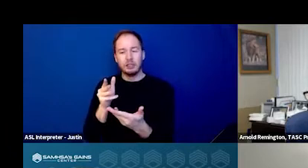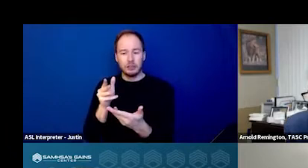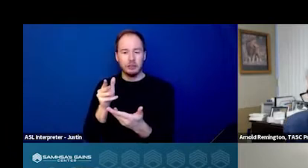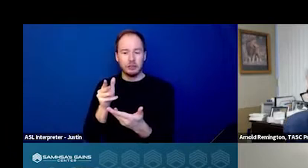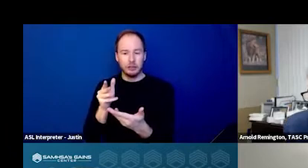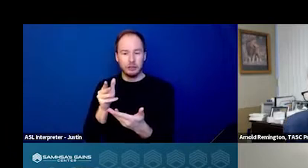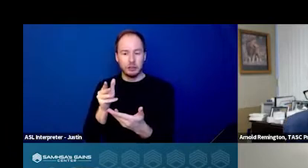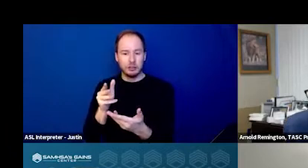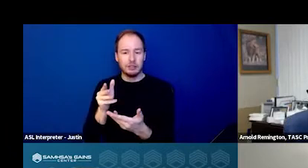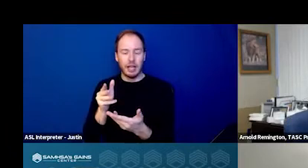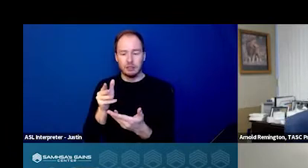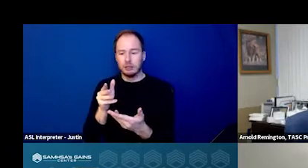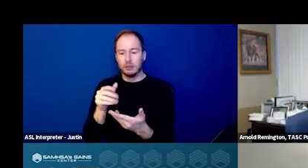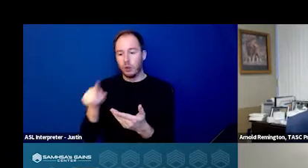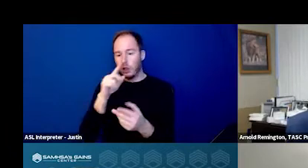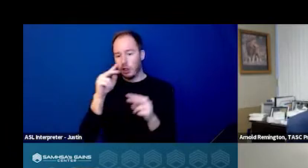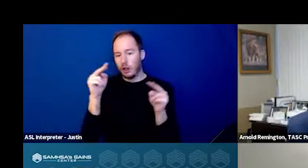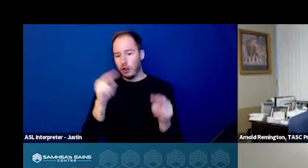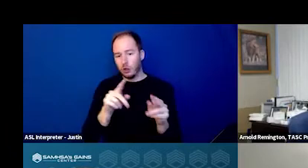'cause we don't know. So when you're looking at developing